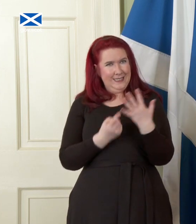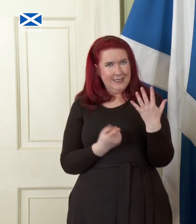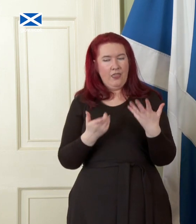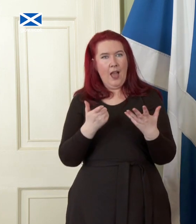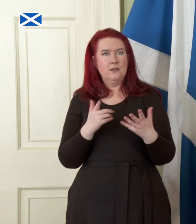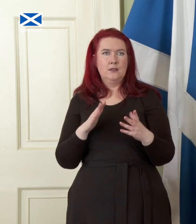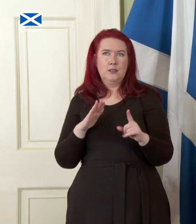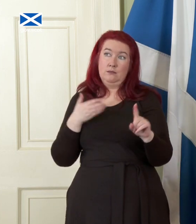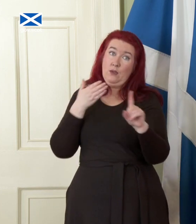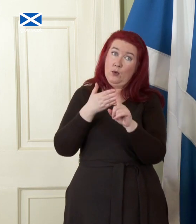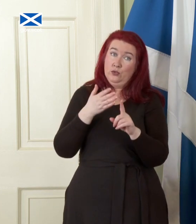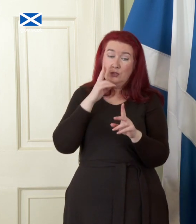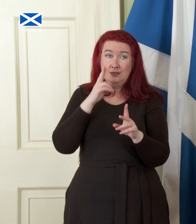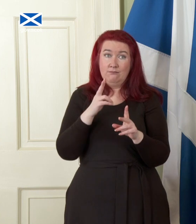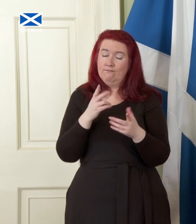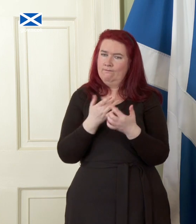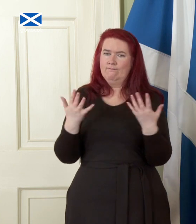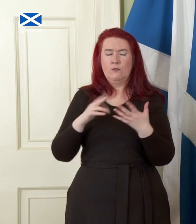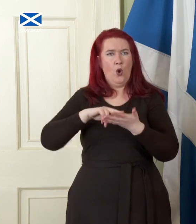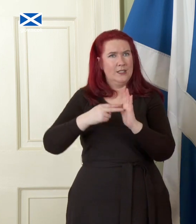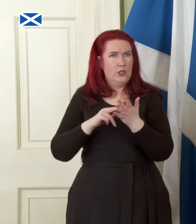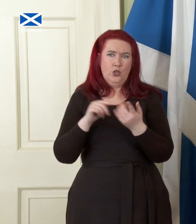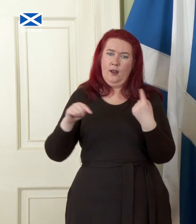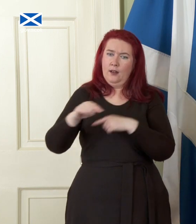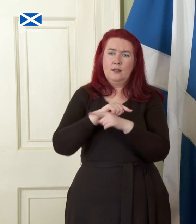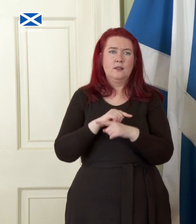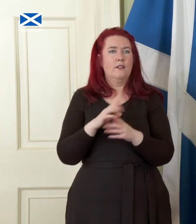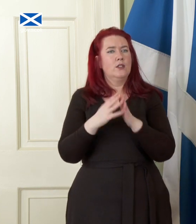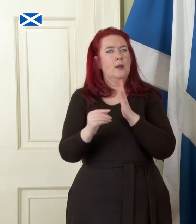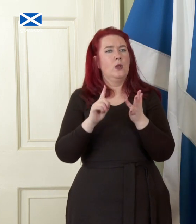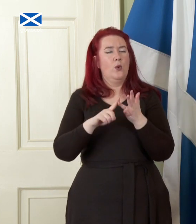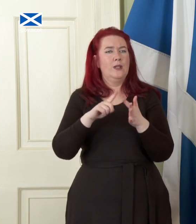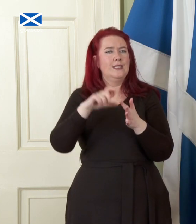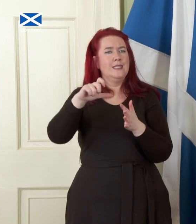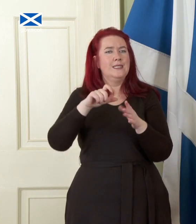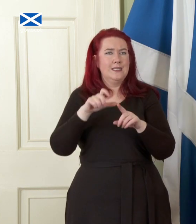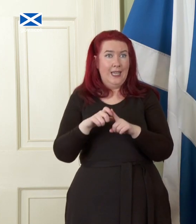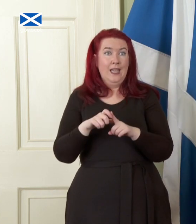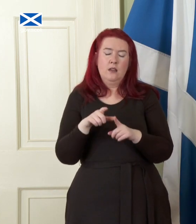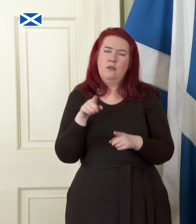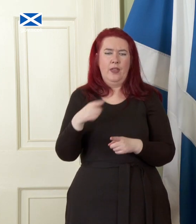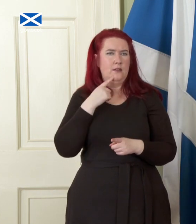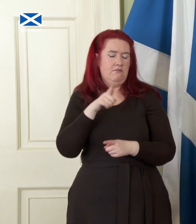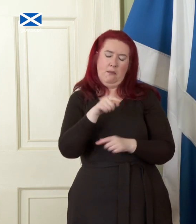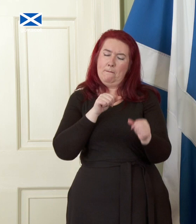increasingly championed by organizations like the OECD as the best route to high wage, productive